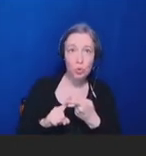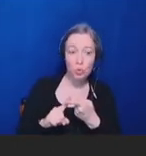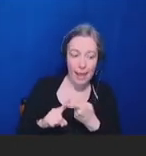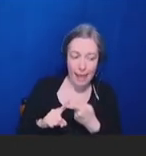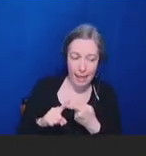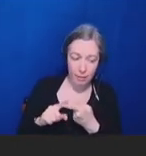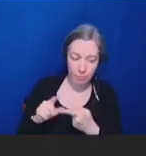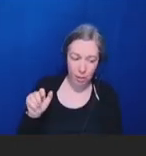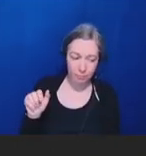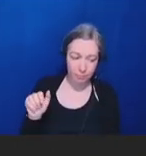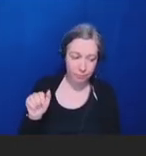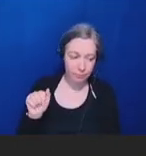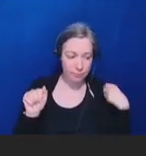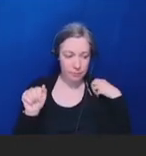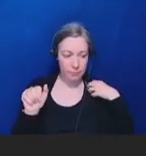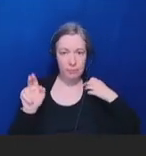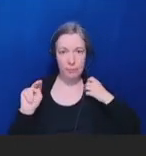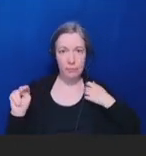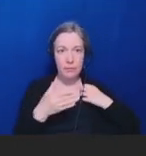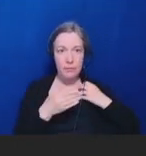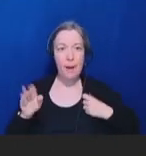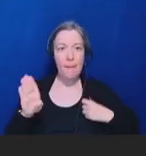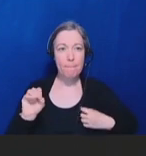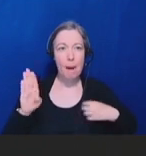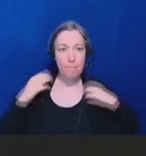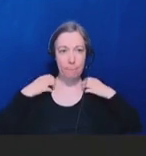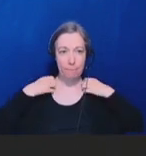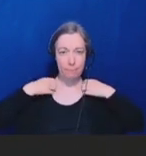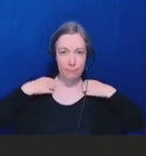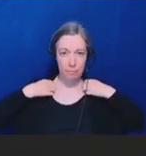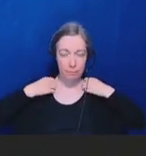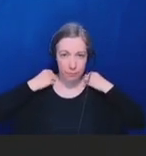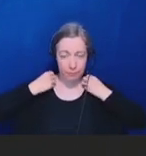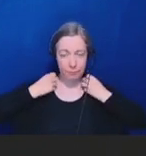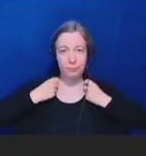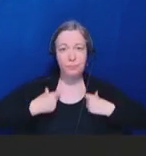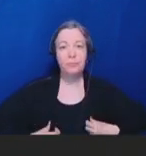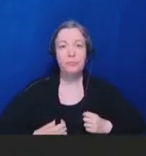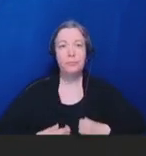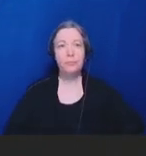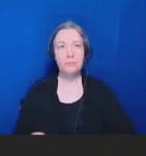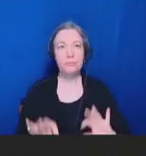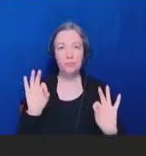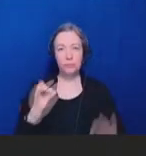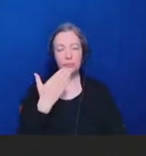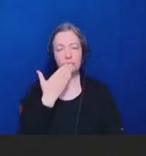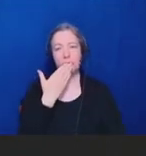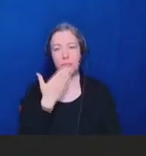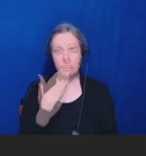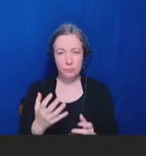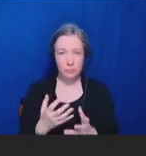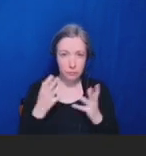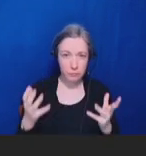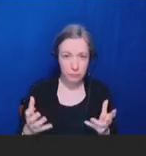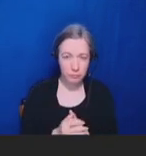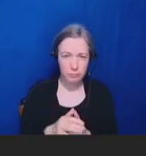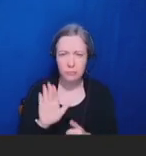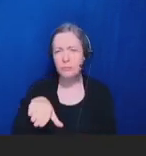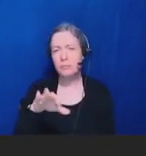Robert Hopkins, Jr.: Thank you very much, Rob. Steve, are you available to, or do you want to make any comments? Ann Aikin: And I think what you --